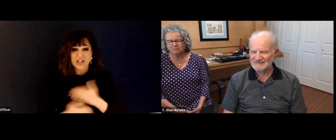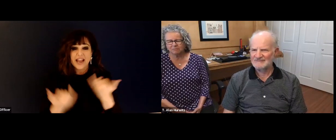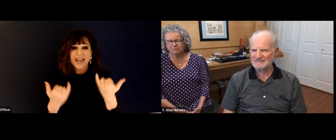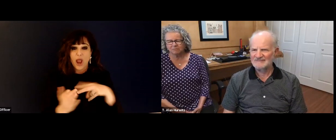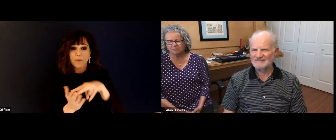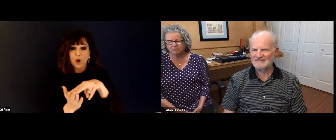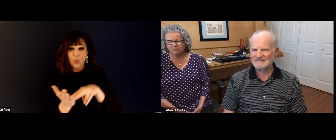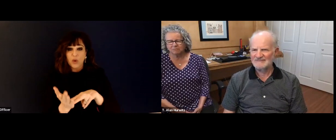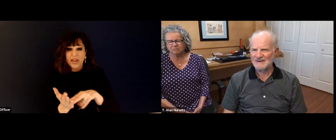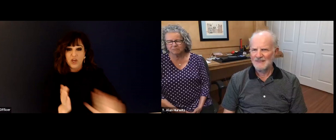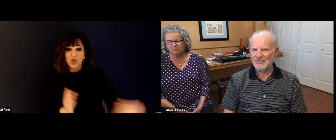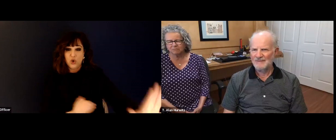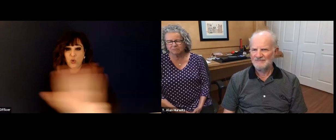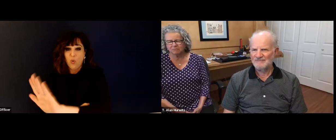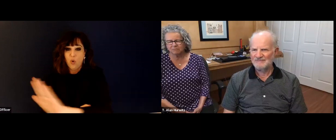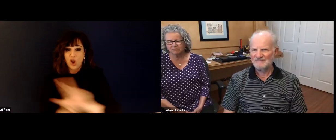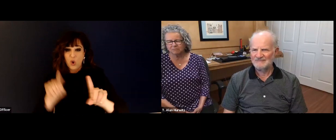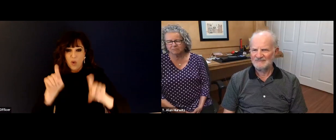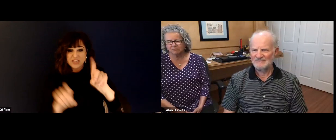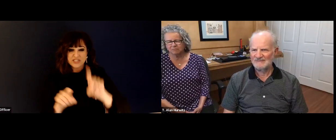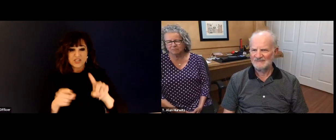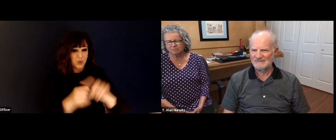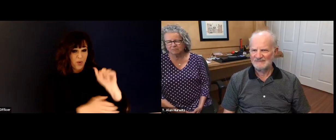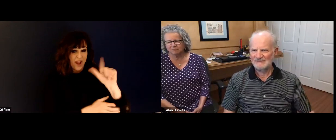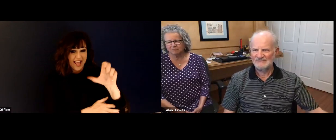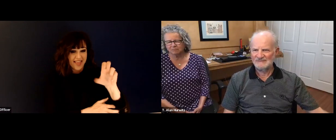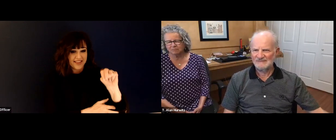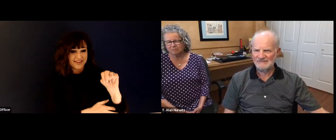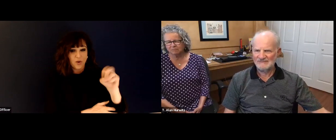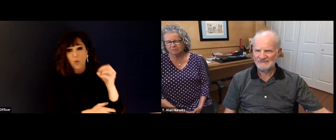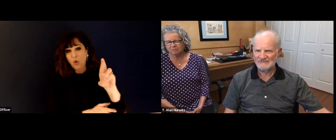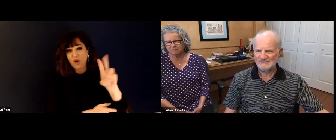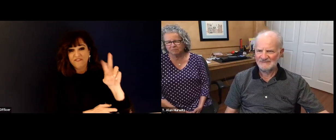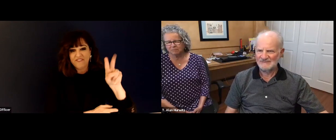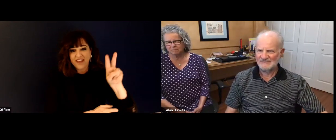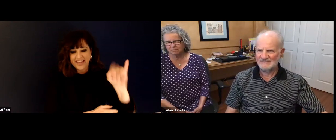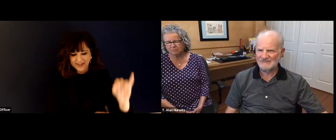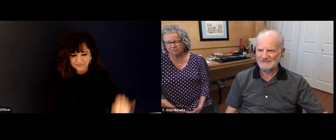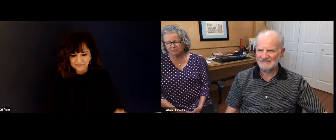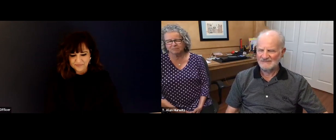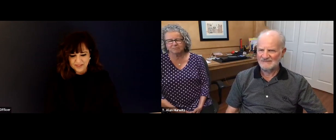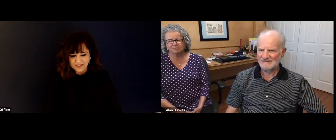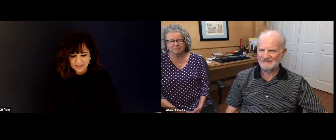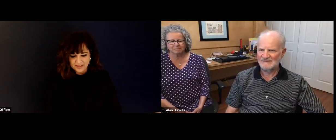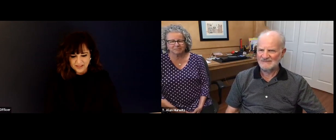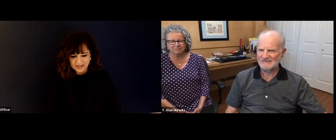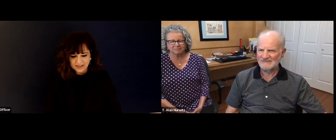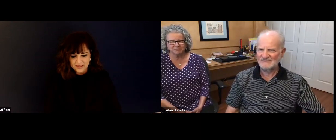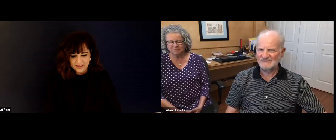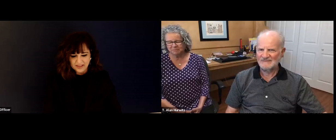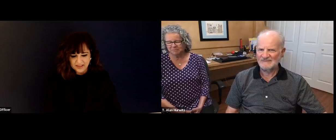question, and thank you, everybody that's in the audience who shared your questions. I really appreciate that. So I'm